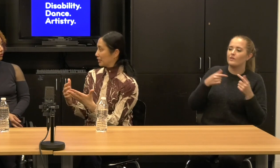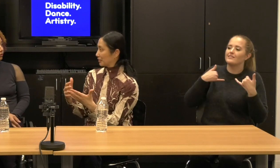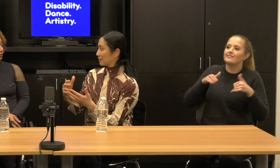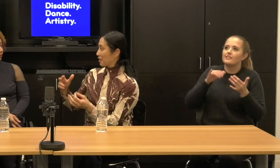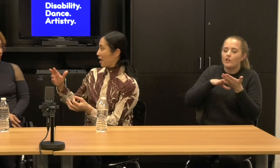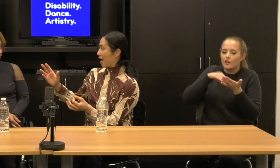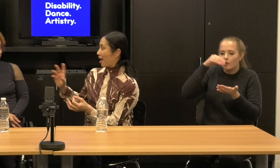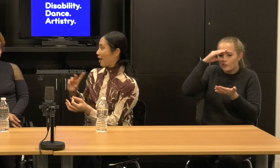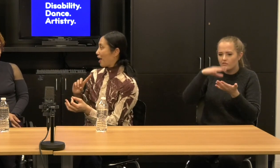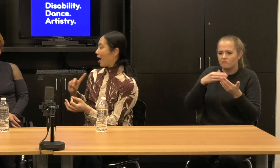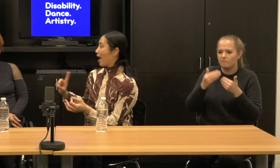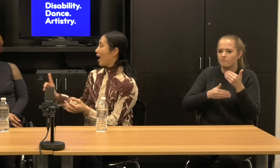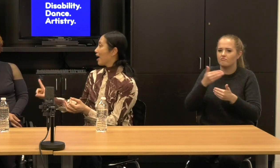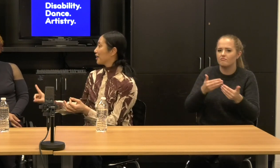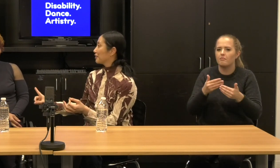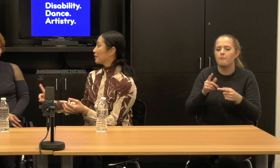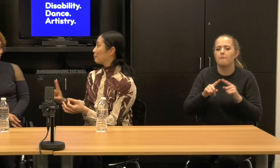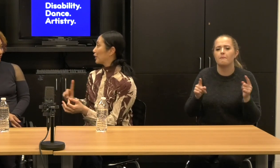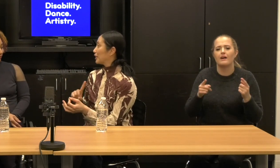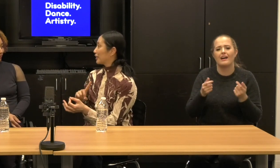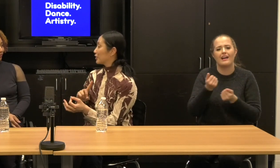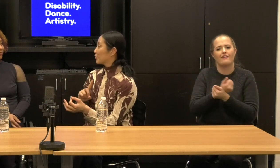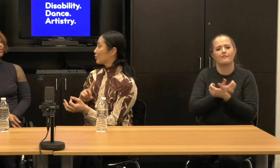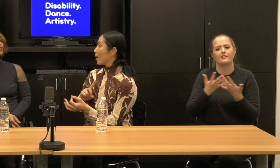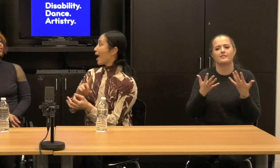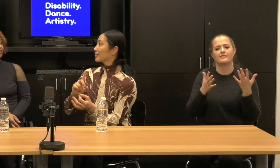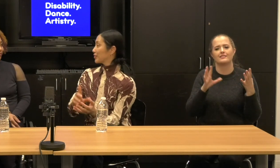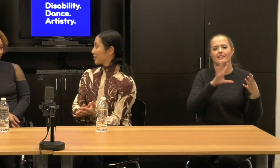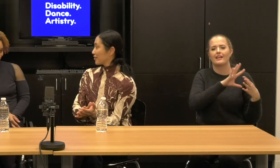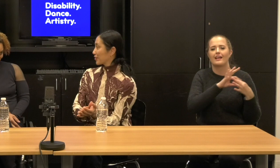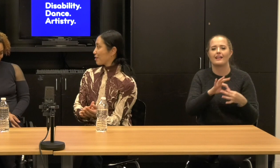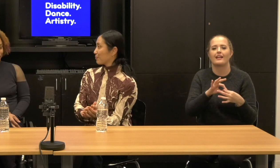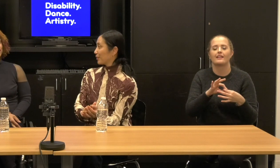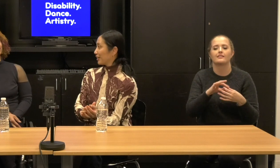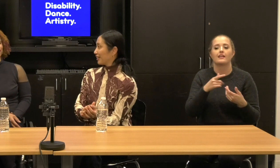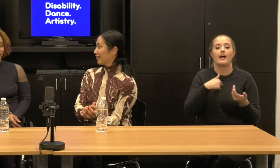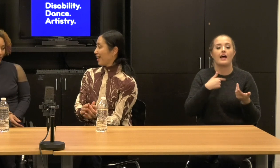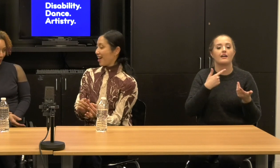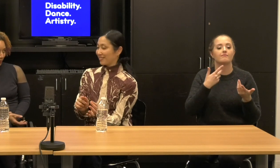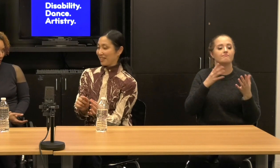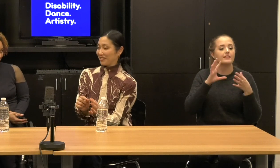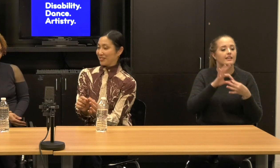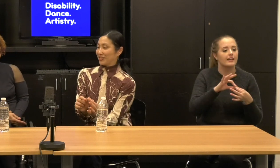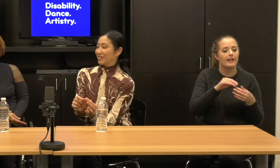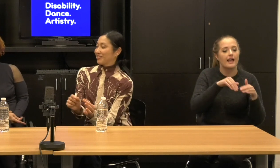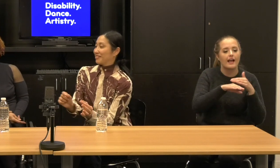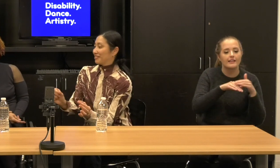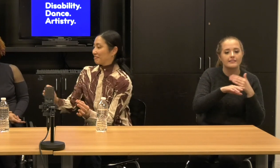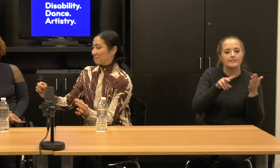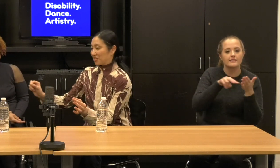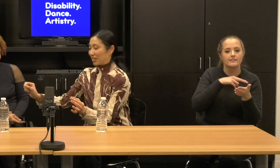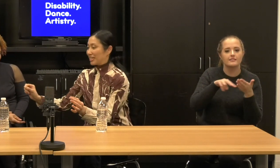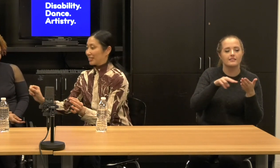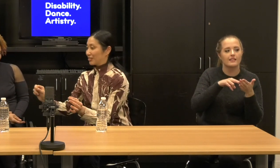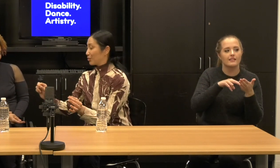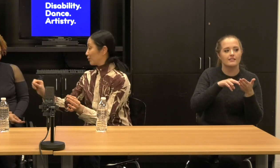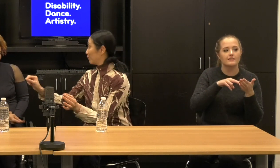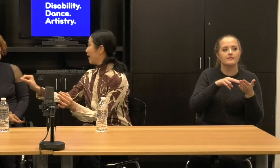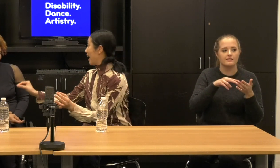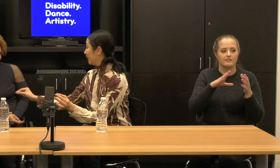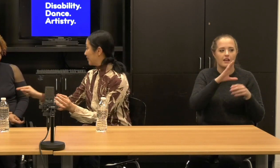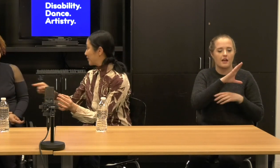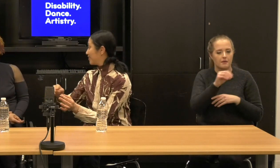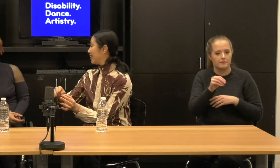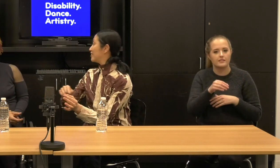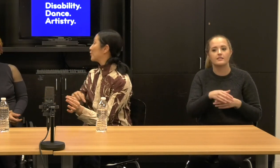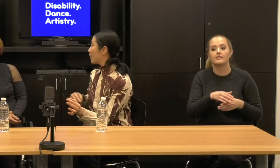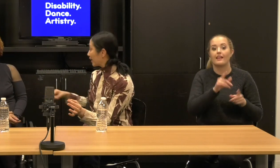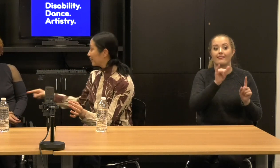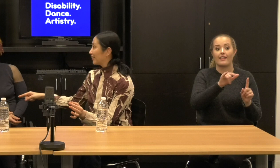I am connected to access dance company and hence this connected to alice indirectly.